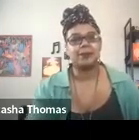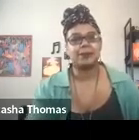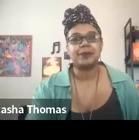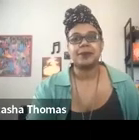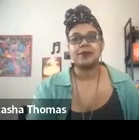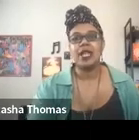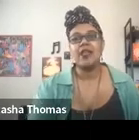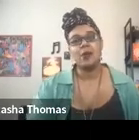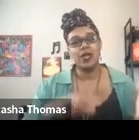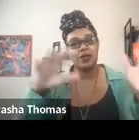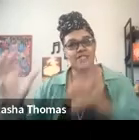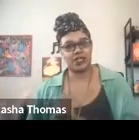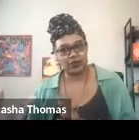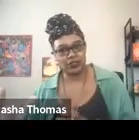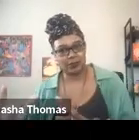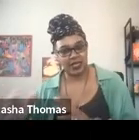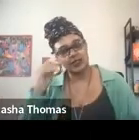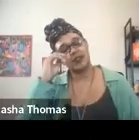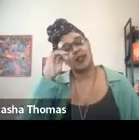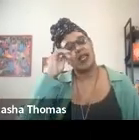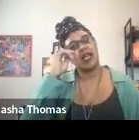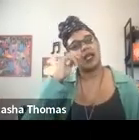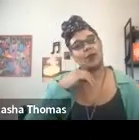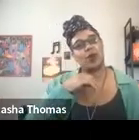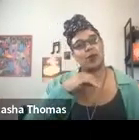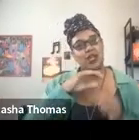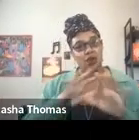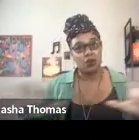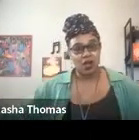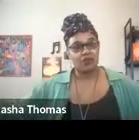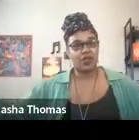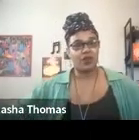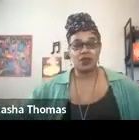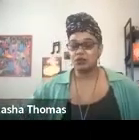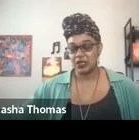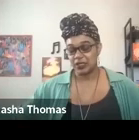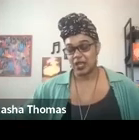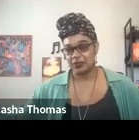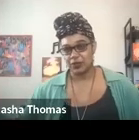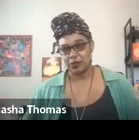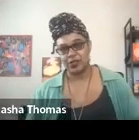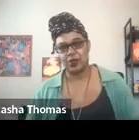And then we go into this diverging place where we go off on our own in a lot of the groups